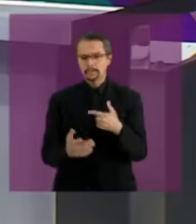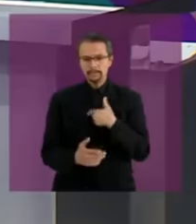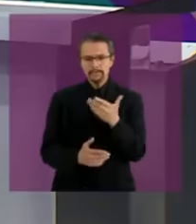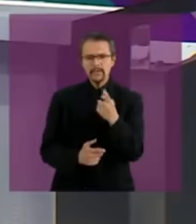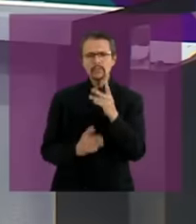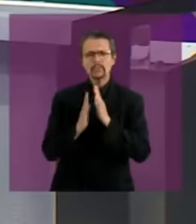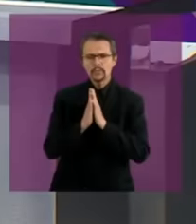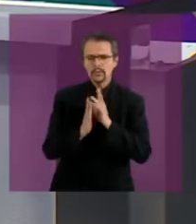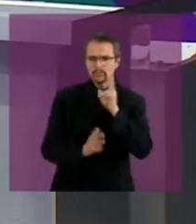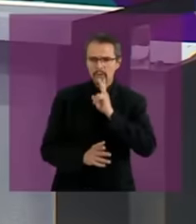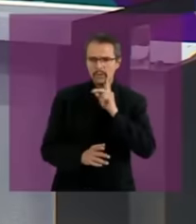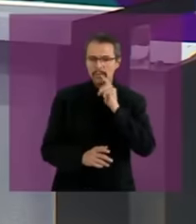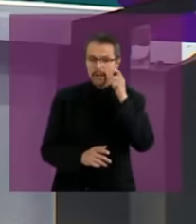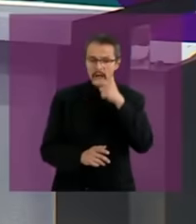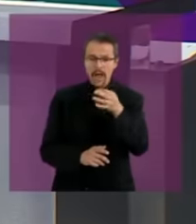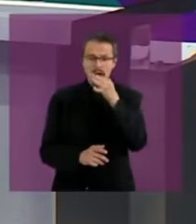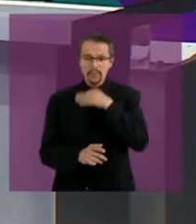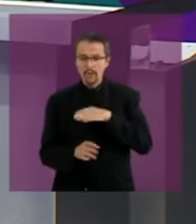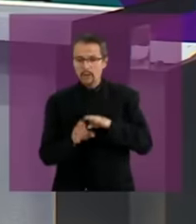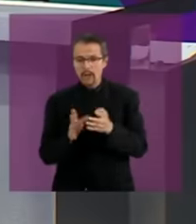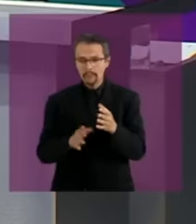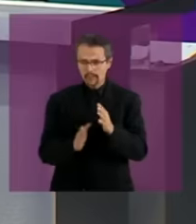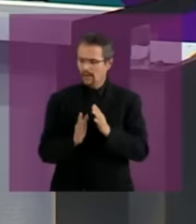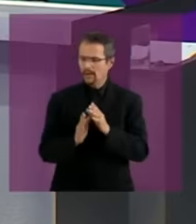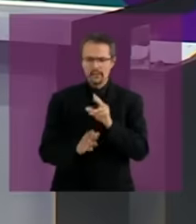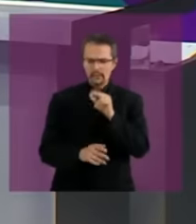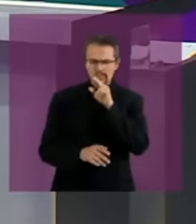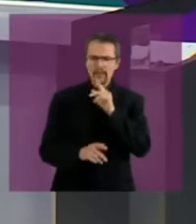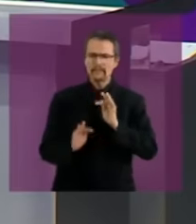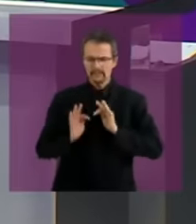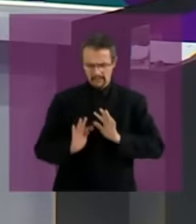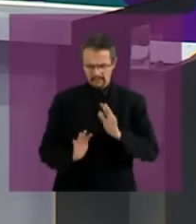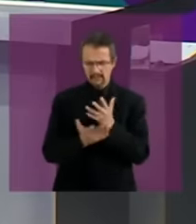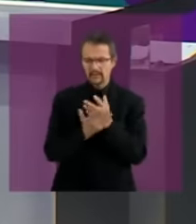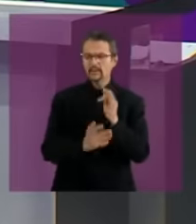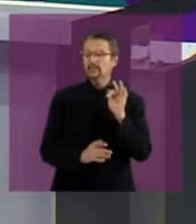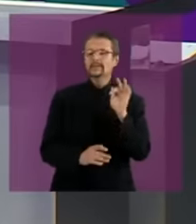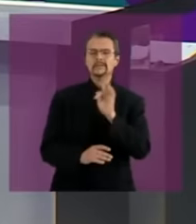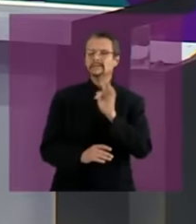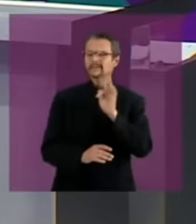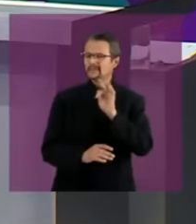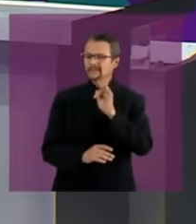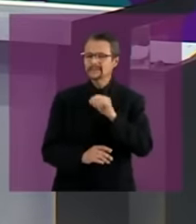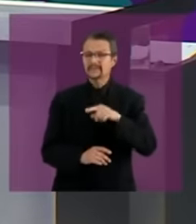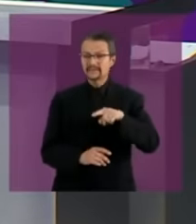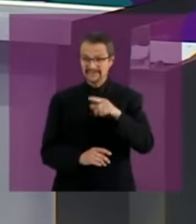the cabin and don't worry, anyway, if there are 53 seconds left,